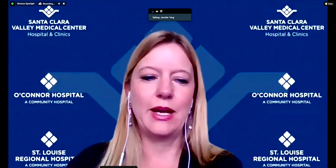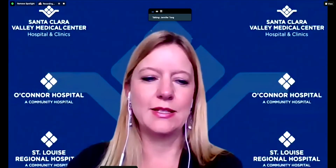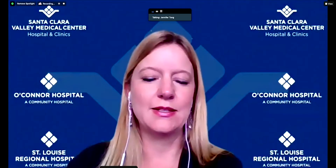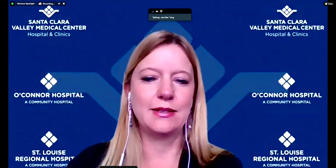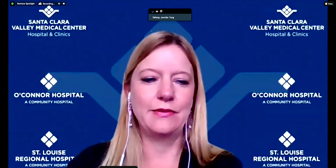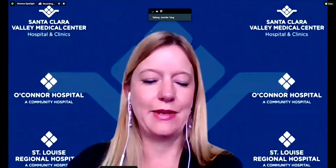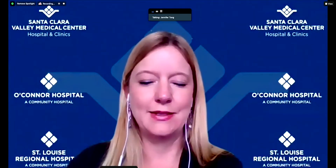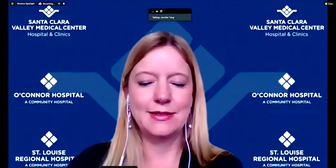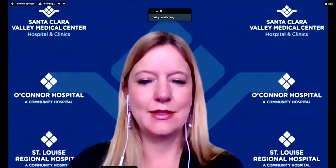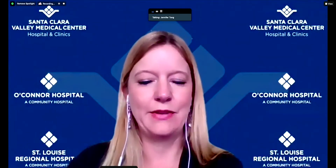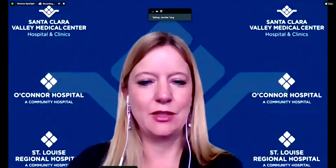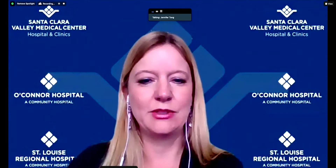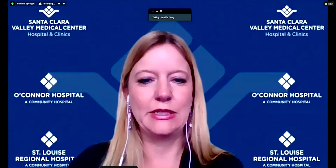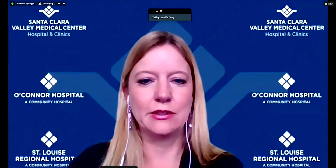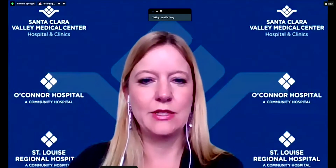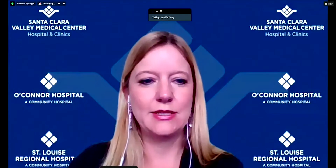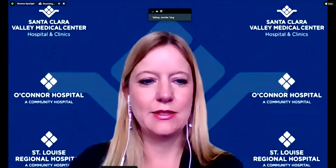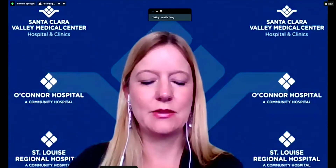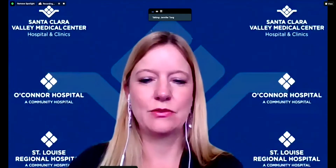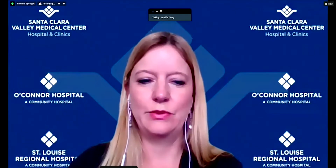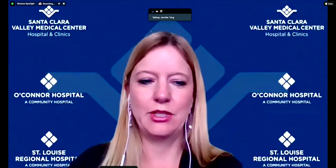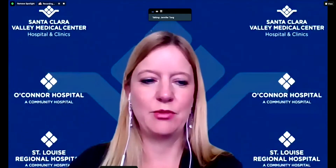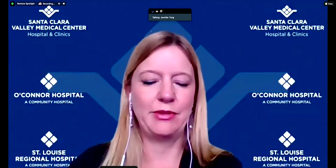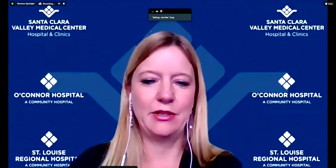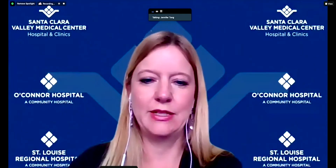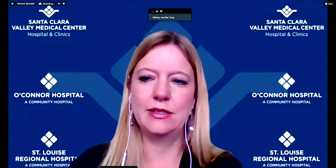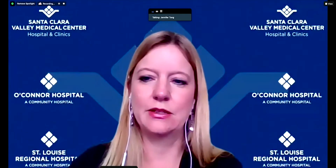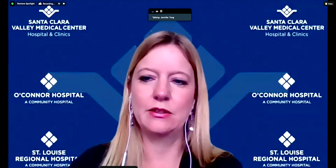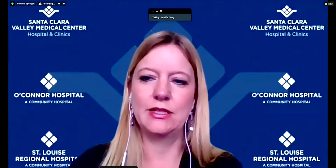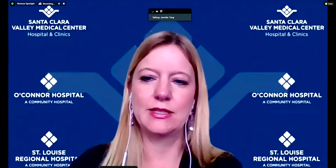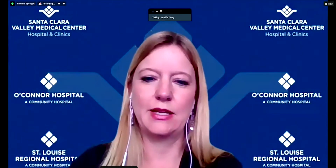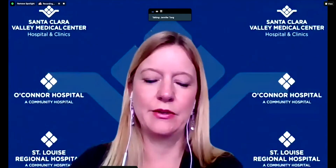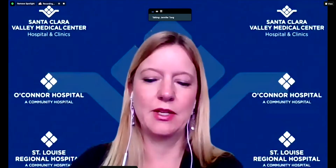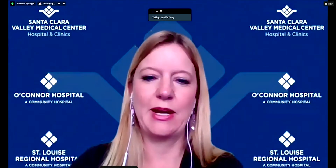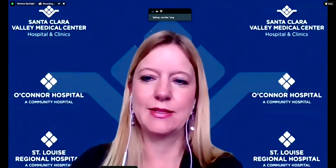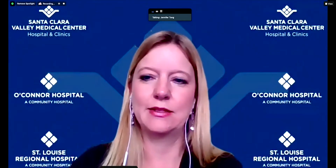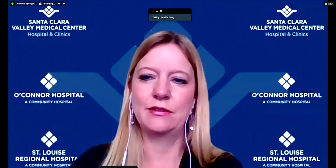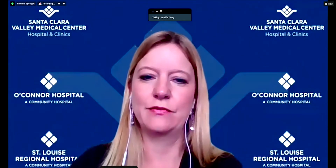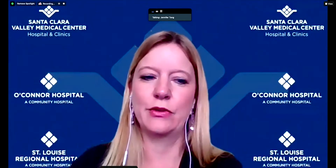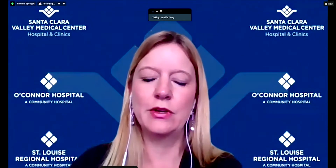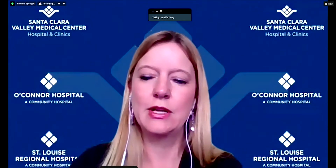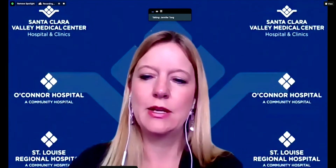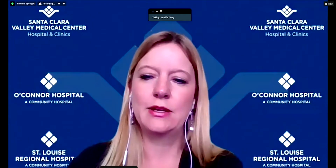As as the availability increases, we are preparing to increase our capacity further,